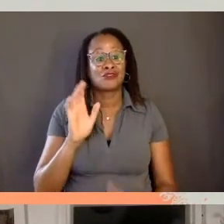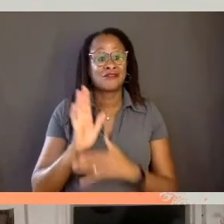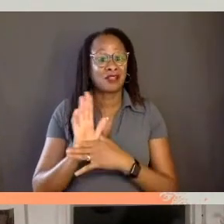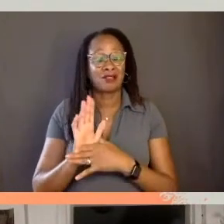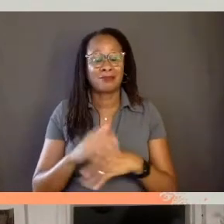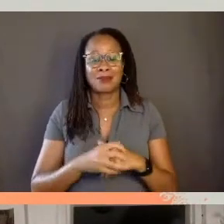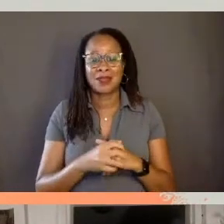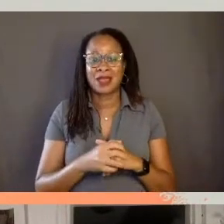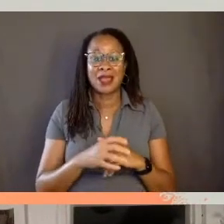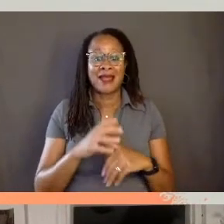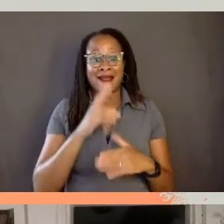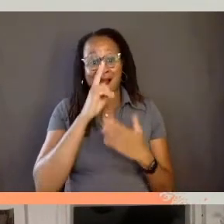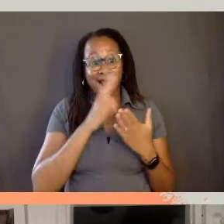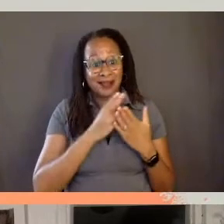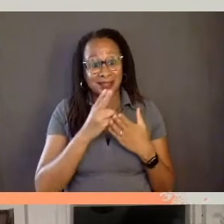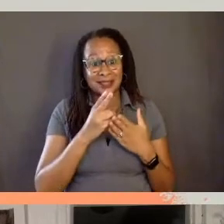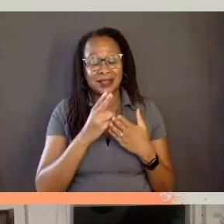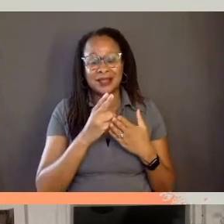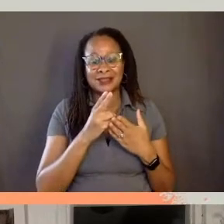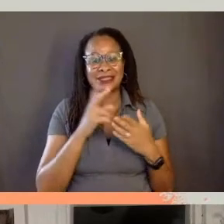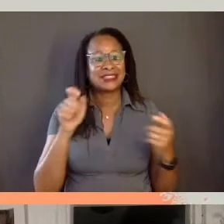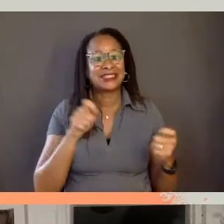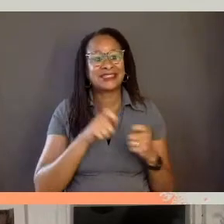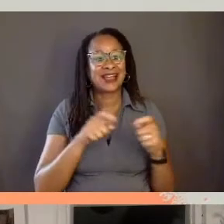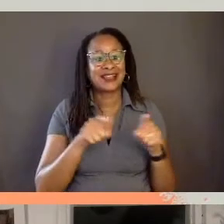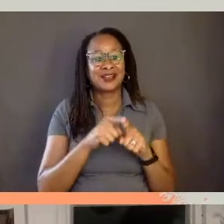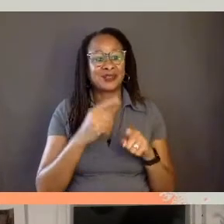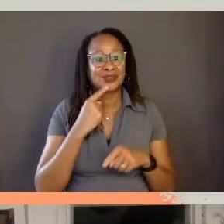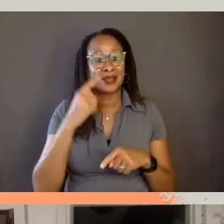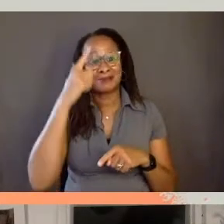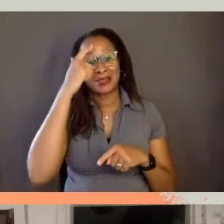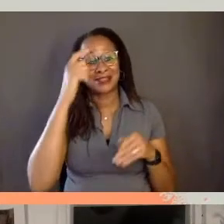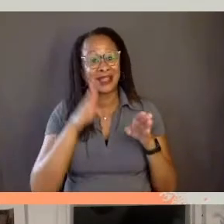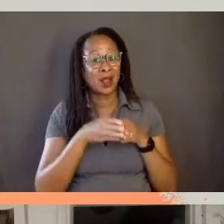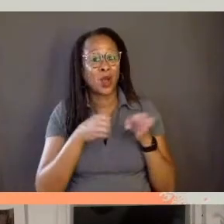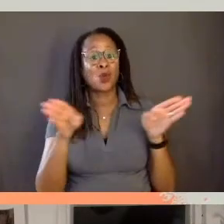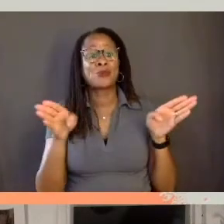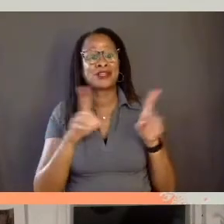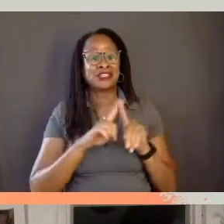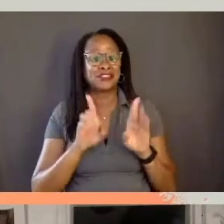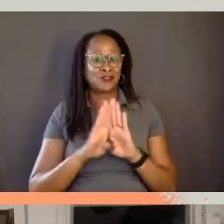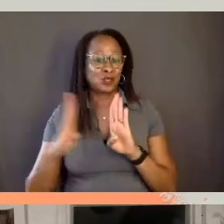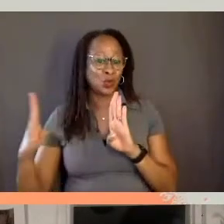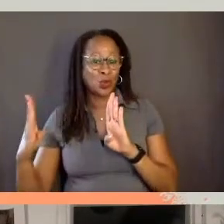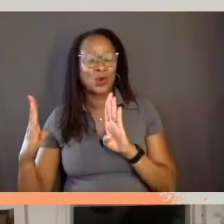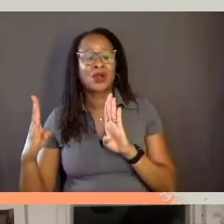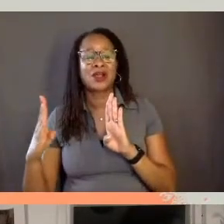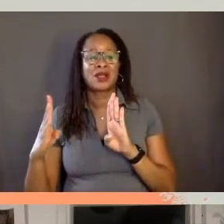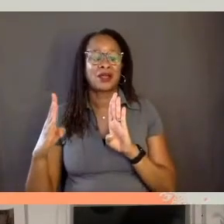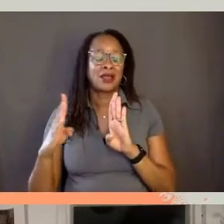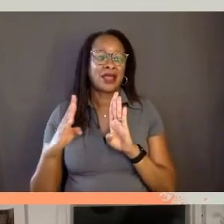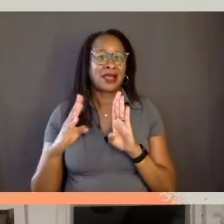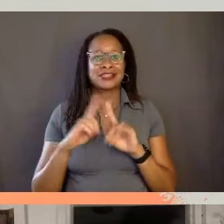And honestly, it was exactly, as you said because it opened a different door, it opened a different pathway to have a conversation.